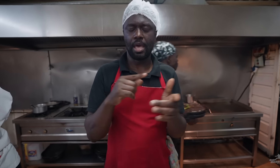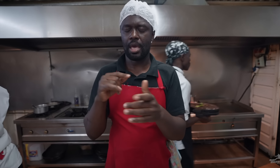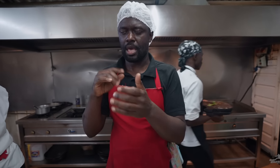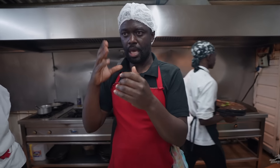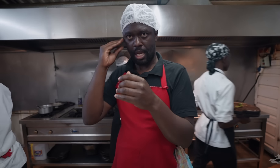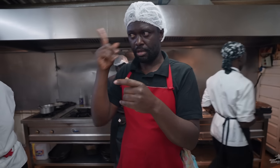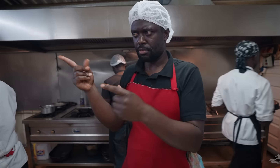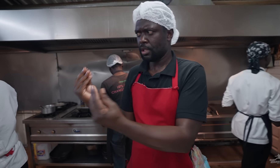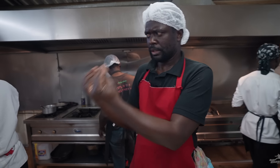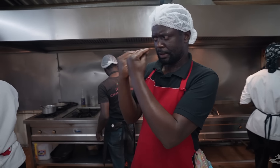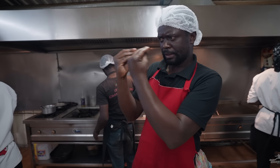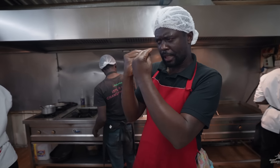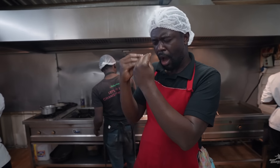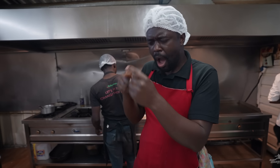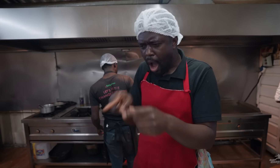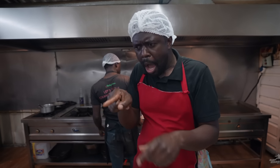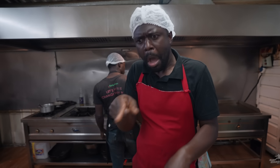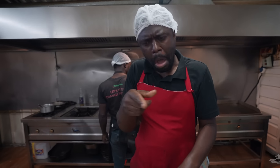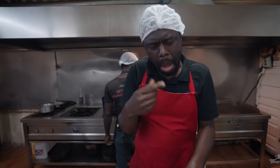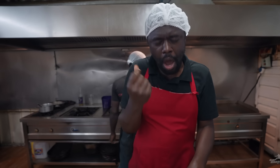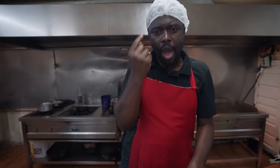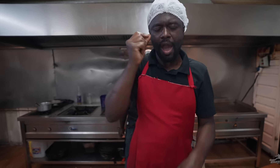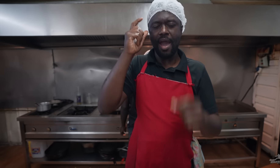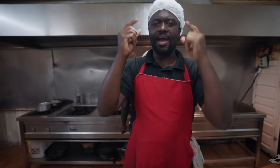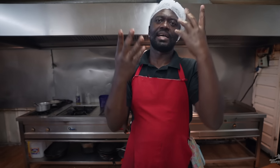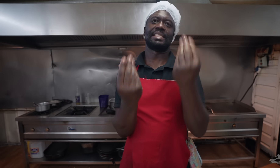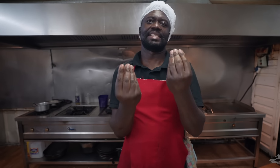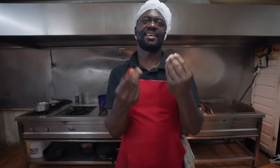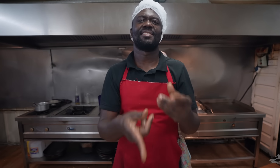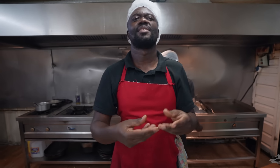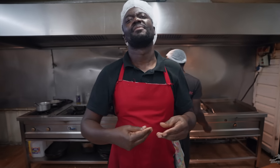I've learned so much from the other staff, and now it’s easy to cook these dishes.